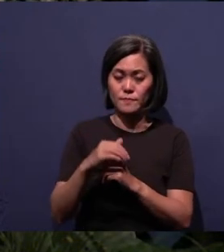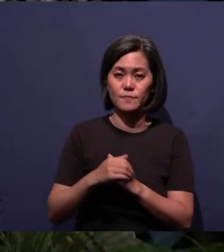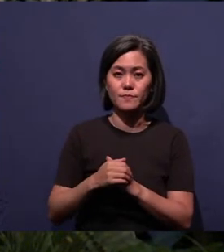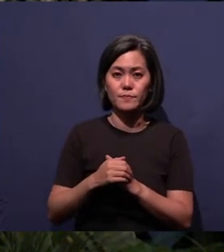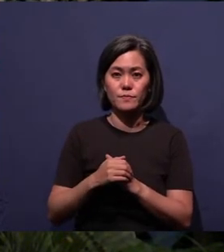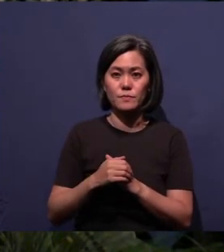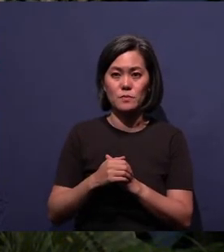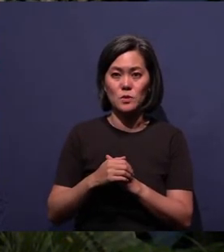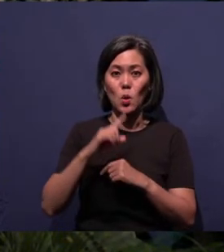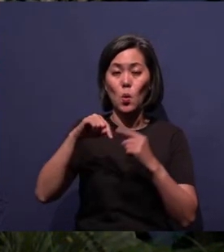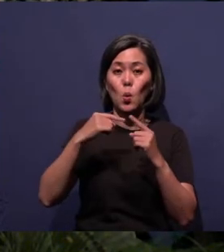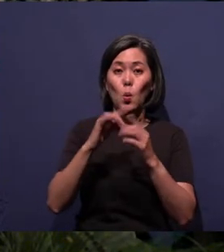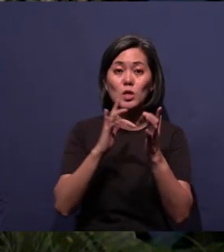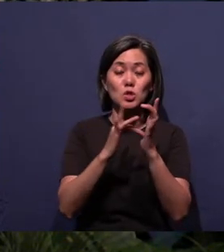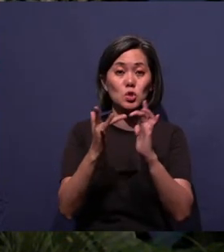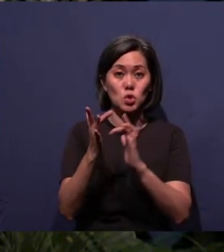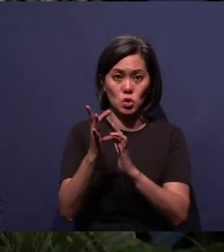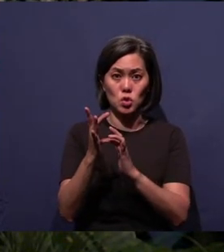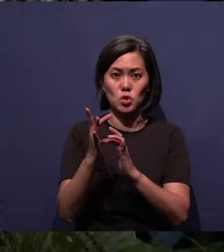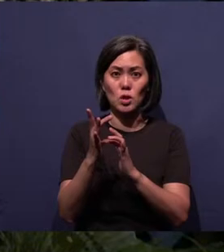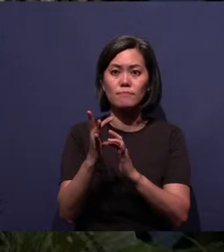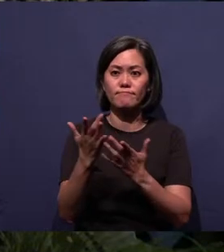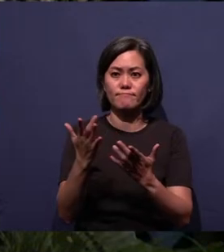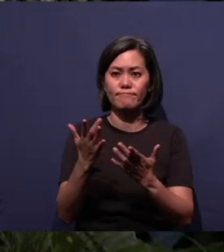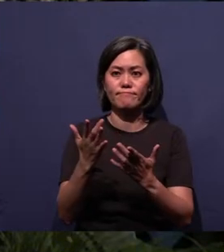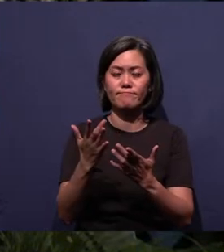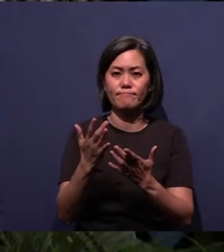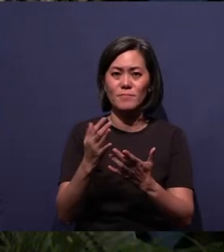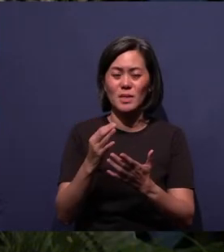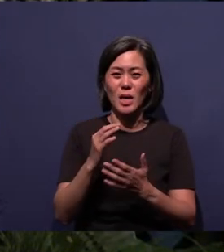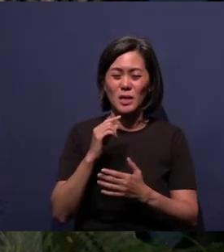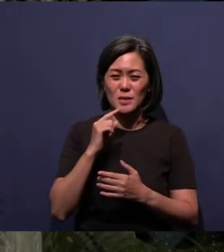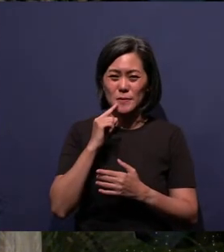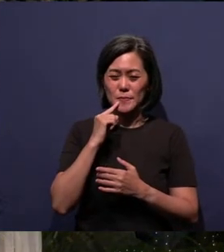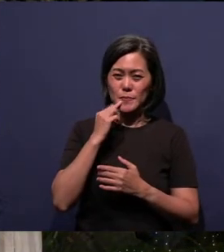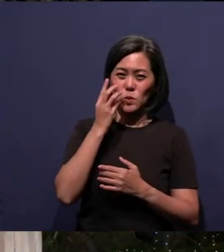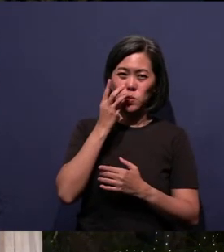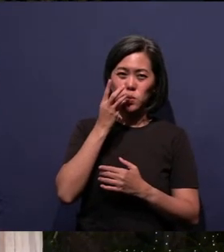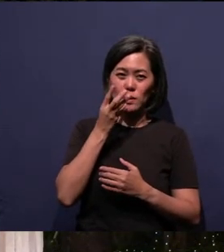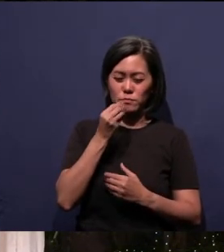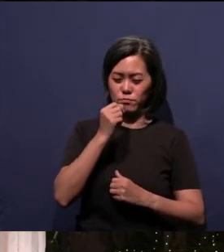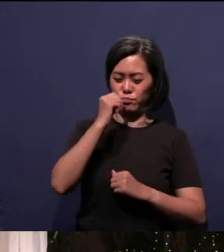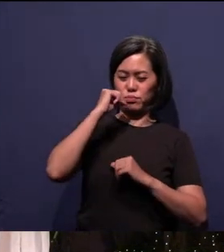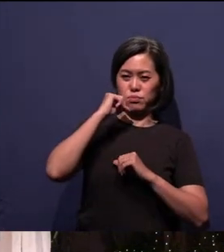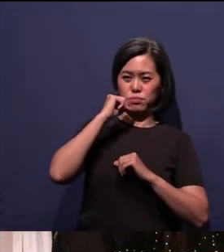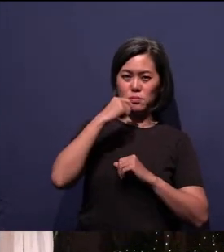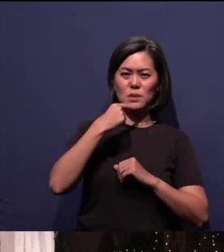When Jesus had received the sour wine, He said, “It is finished,”